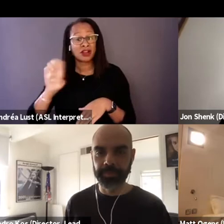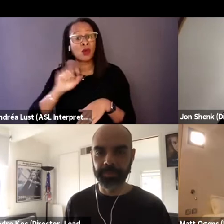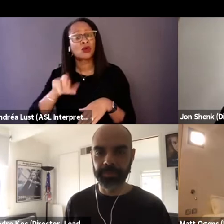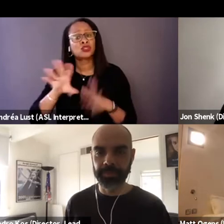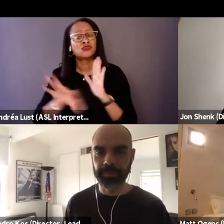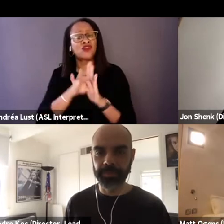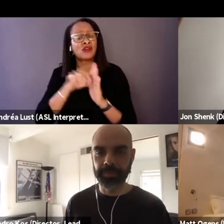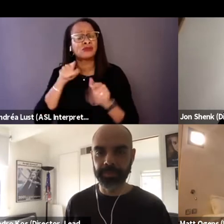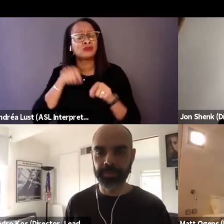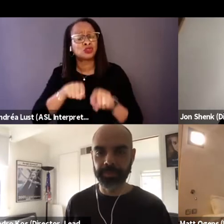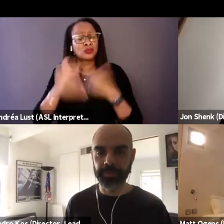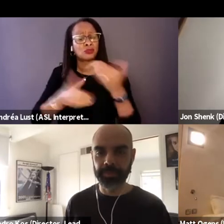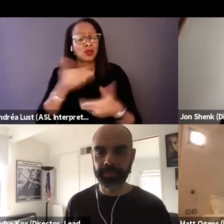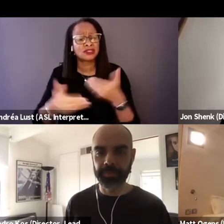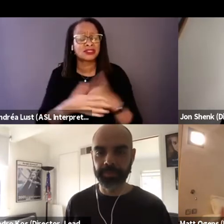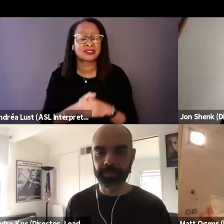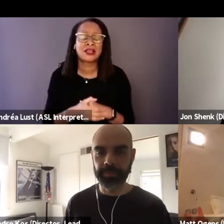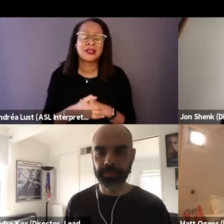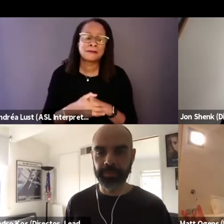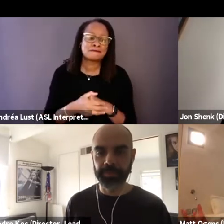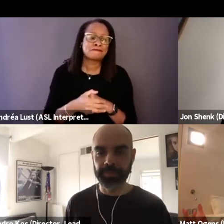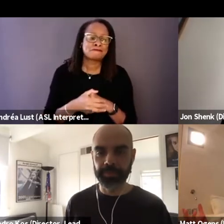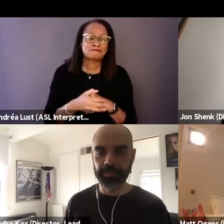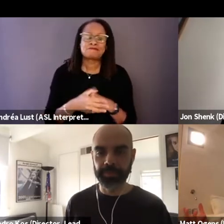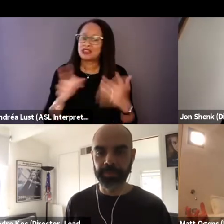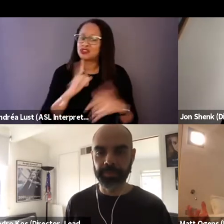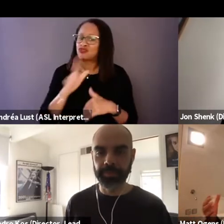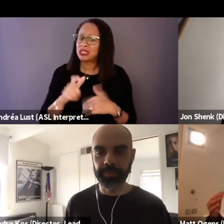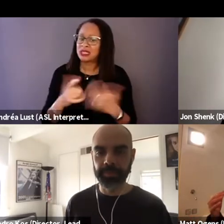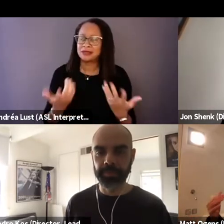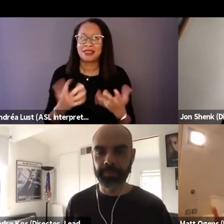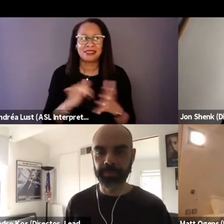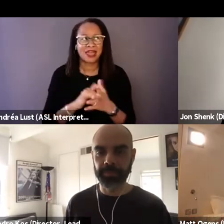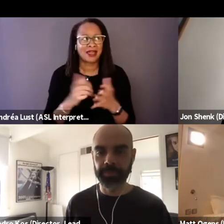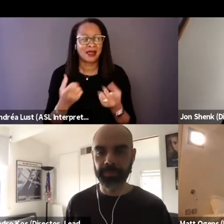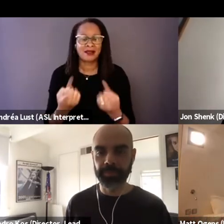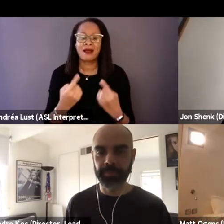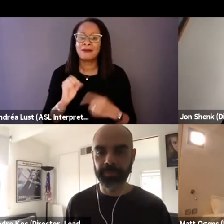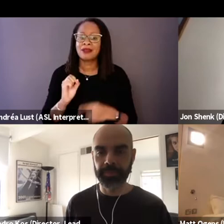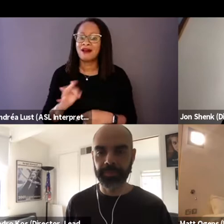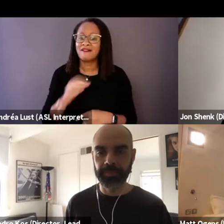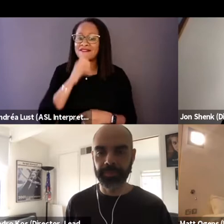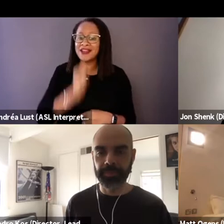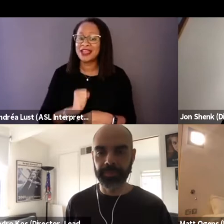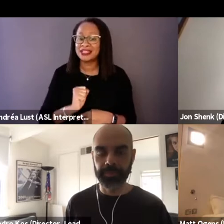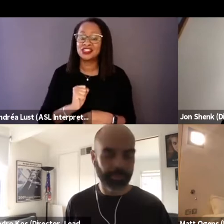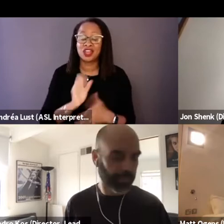Yeah, so I always, it's a coming of age film, right? So I always wanted to center on a senior,